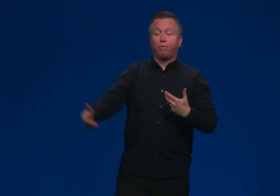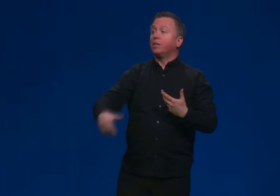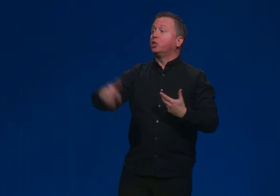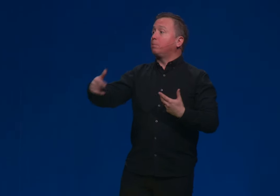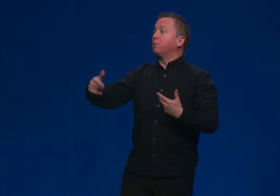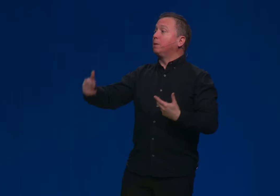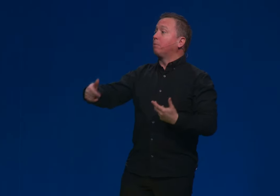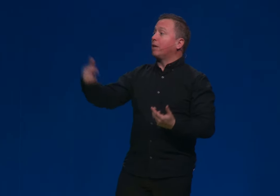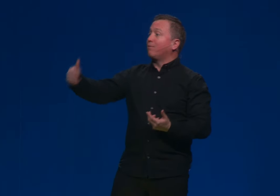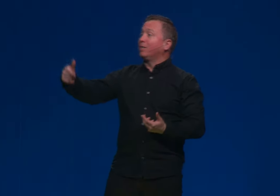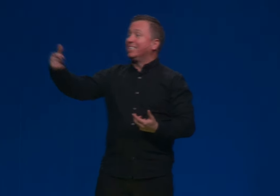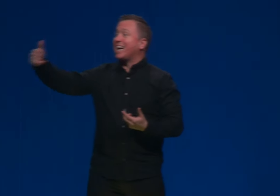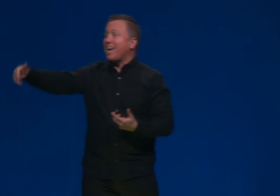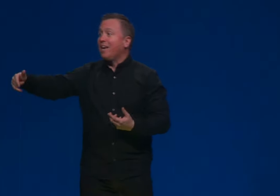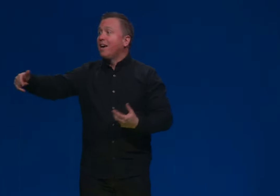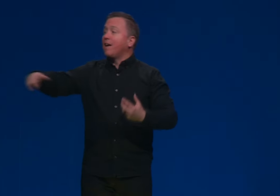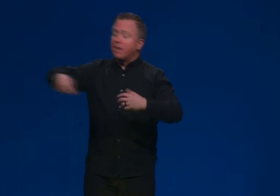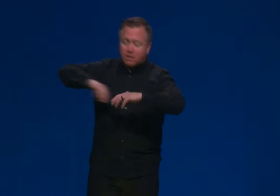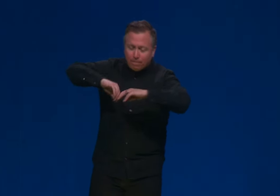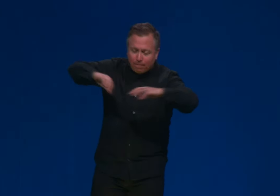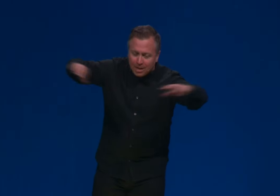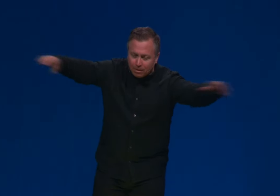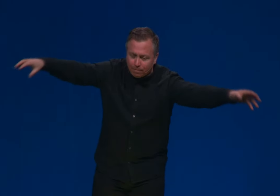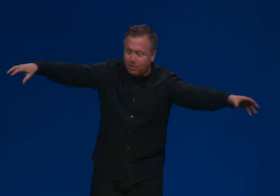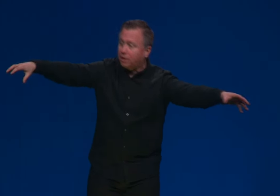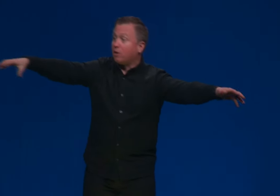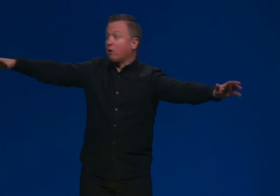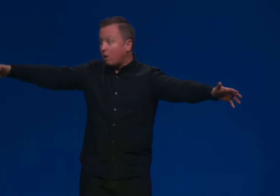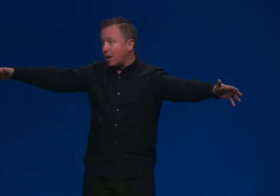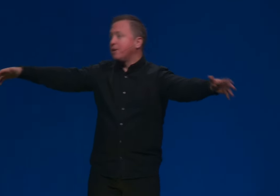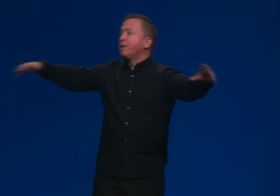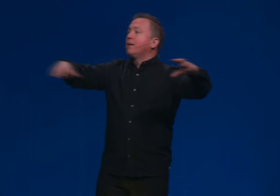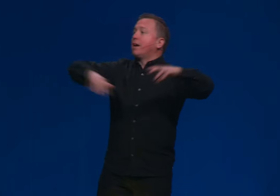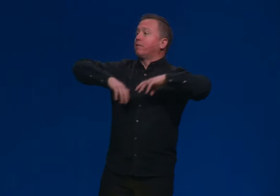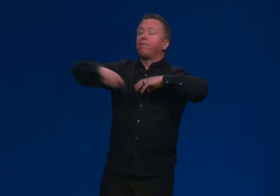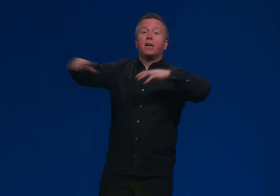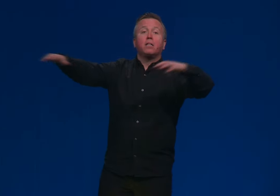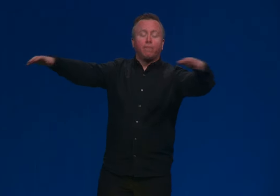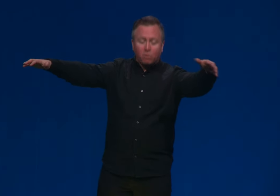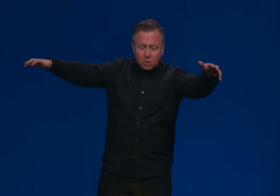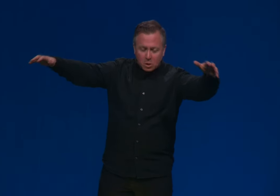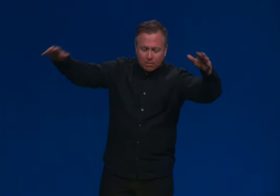or for the Egyptian people every day. And they had to fight their God had to fight the forces